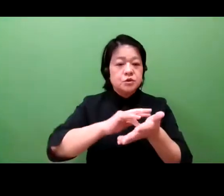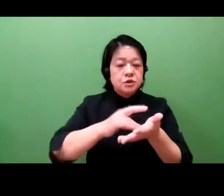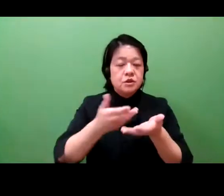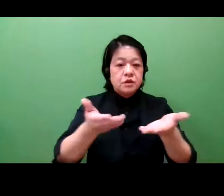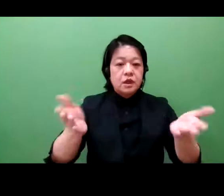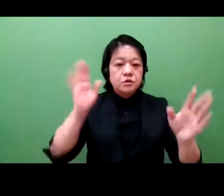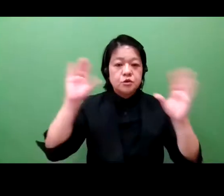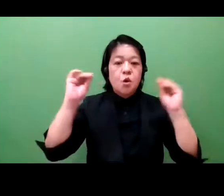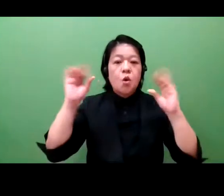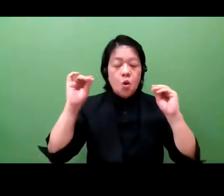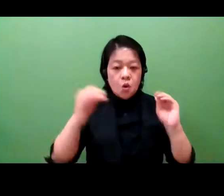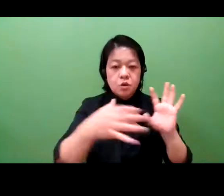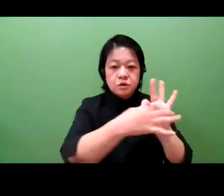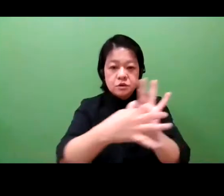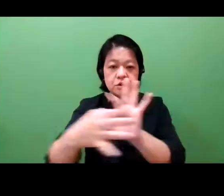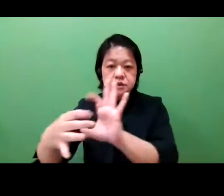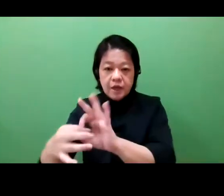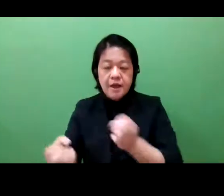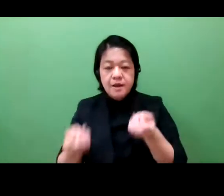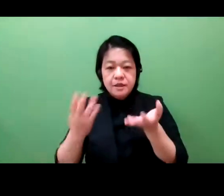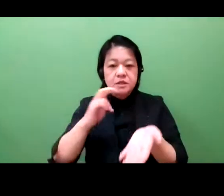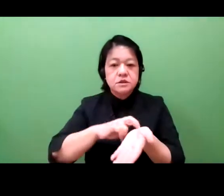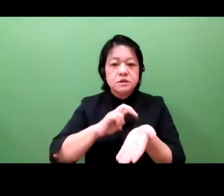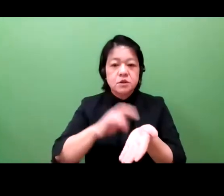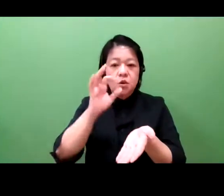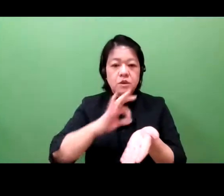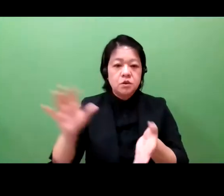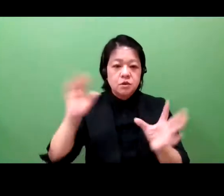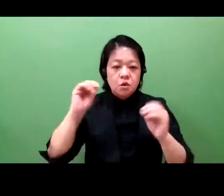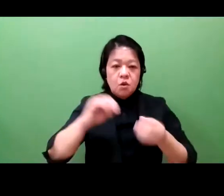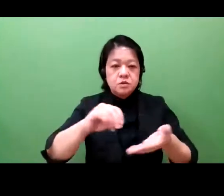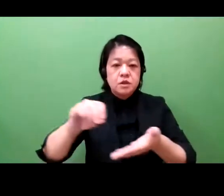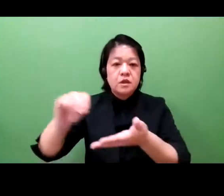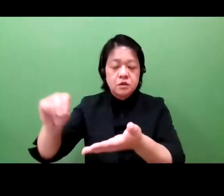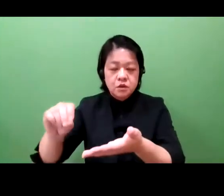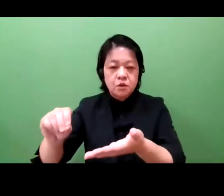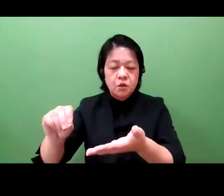Prescription information will be tied to the latest drug information.